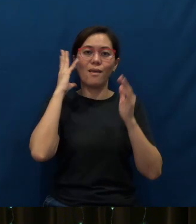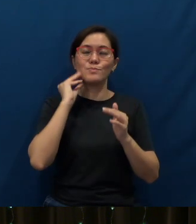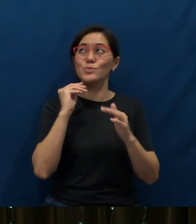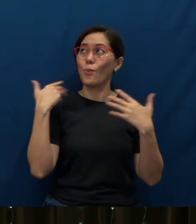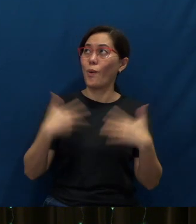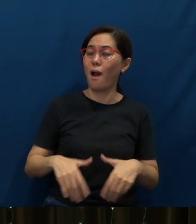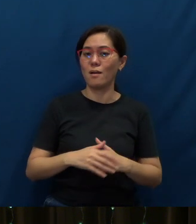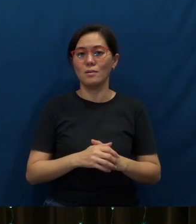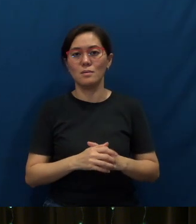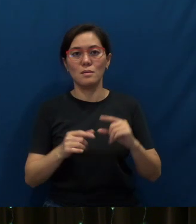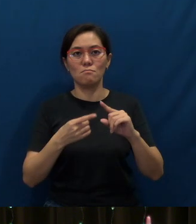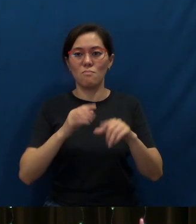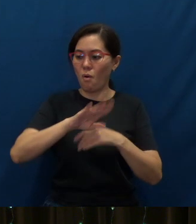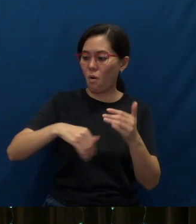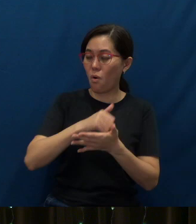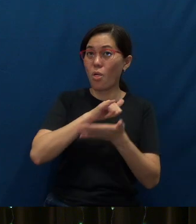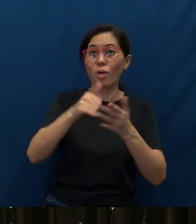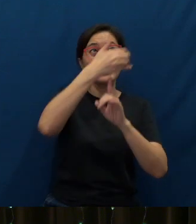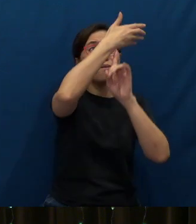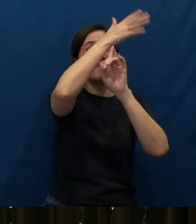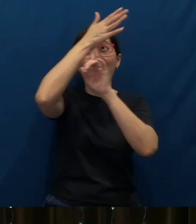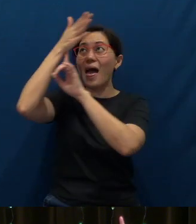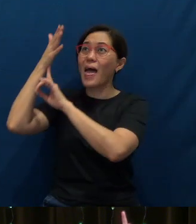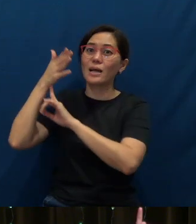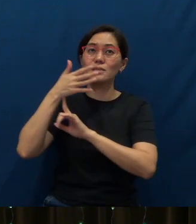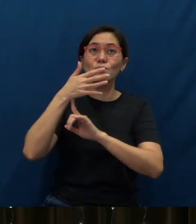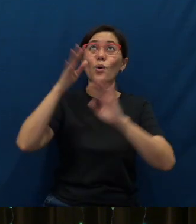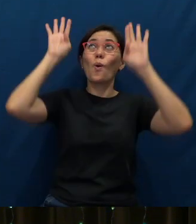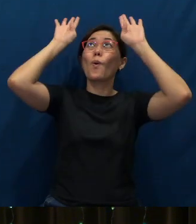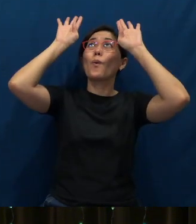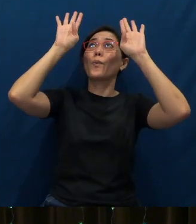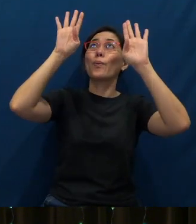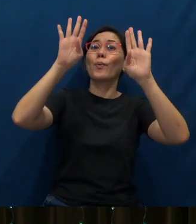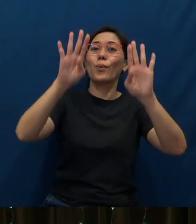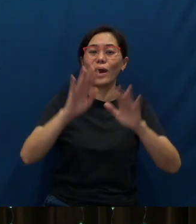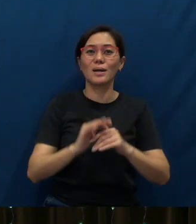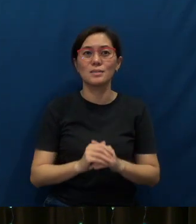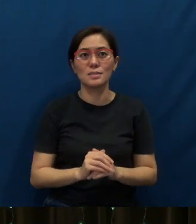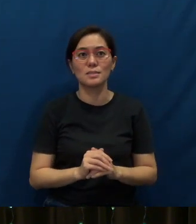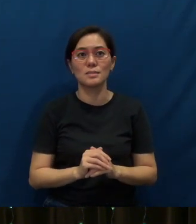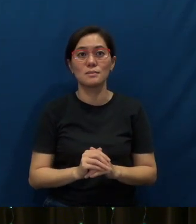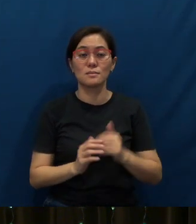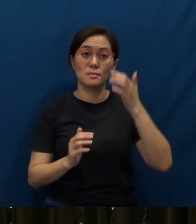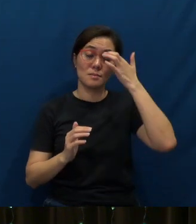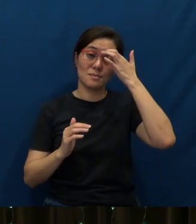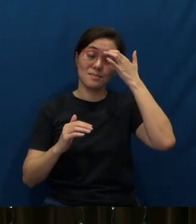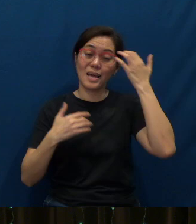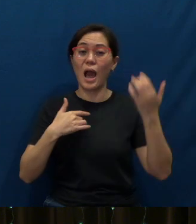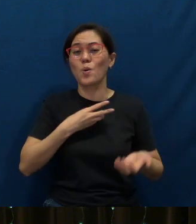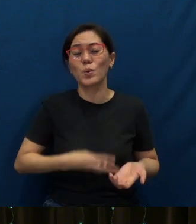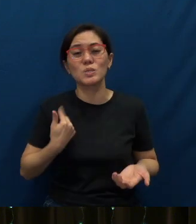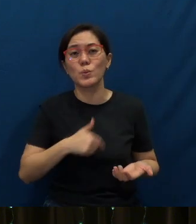And all those flags that line the ceilings, how I wish we can do that again.